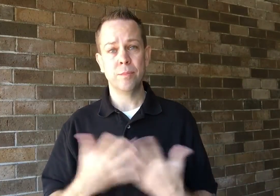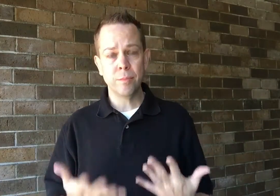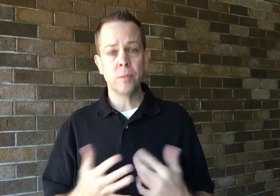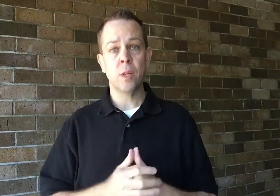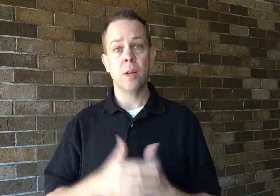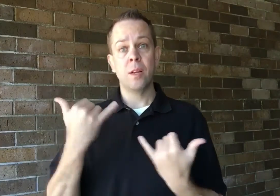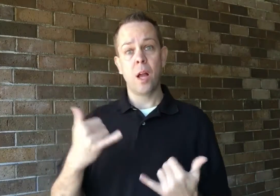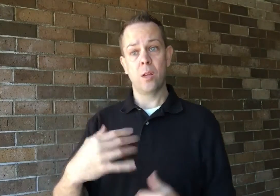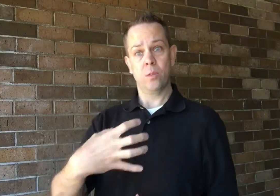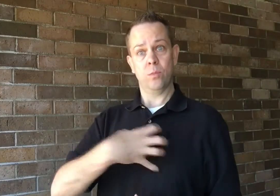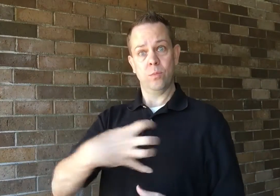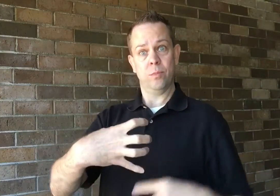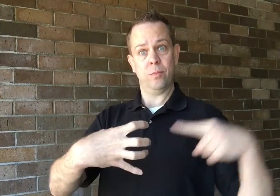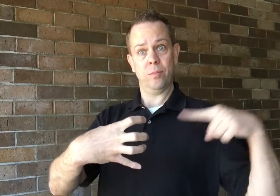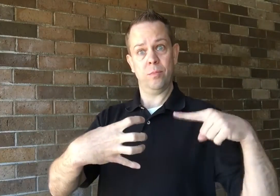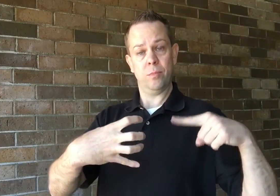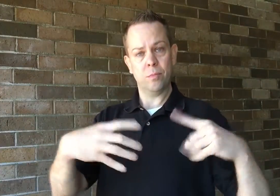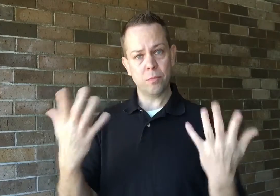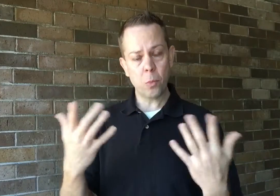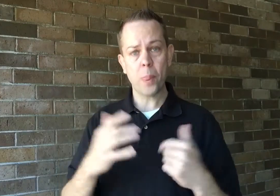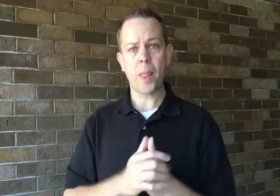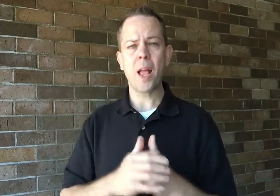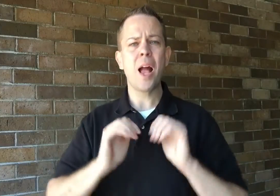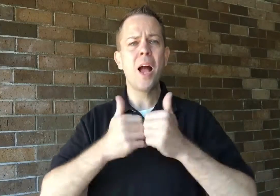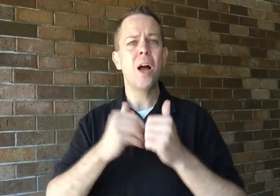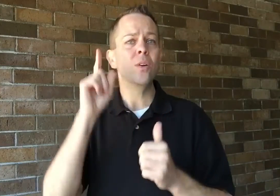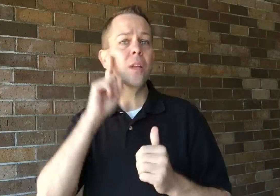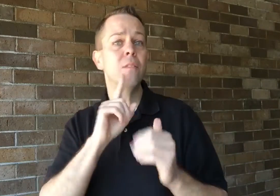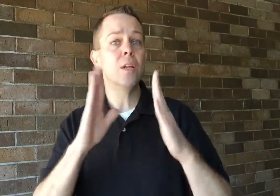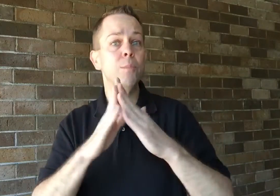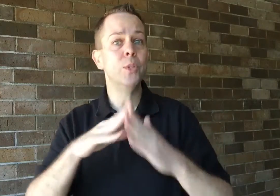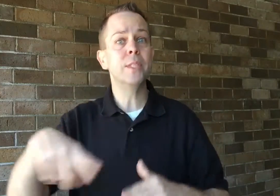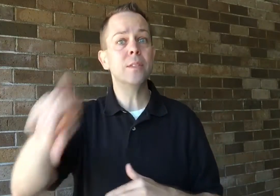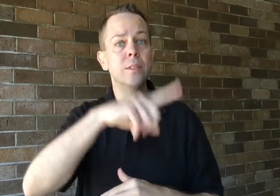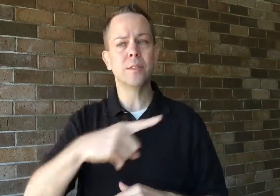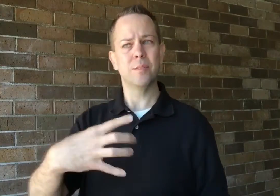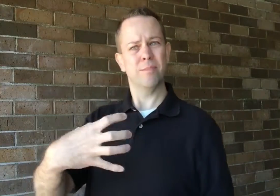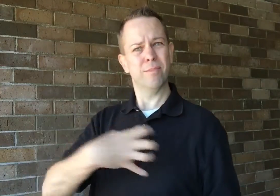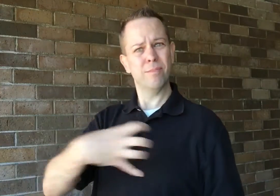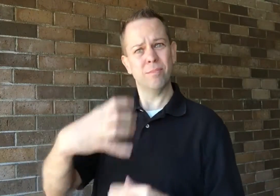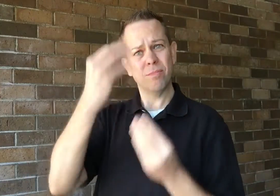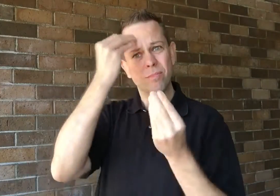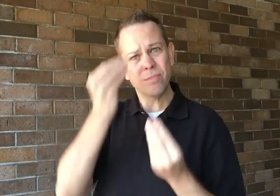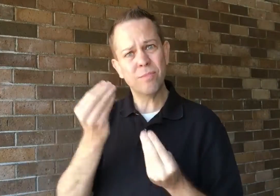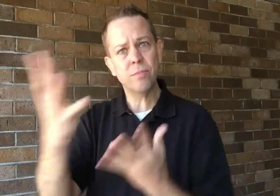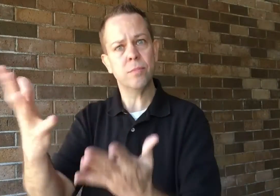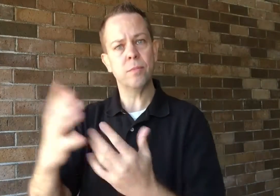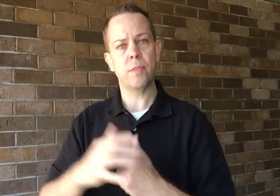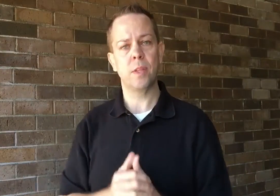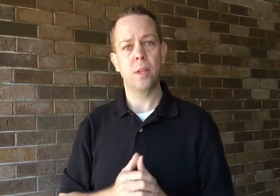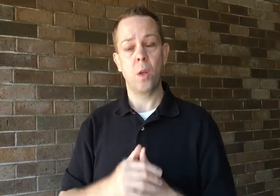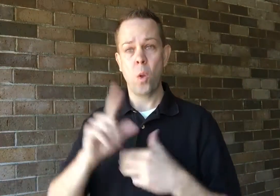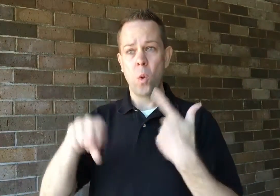Those are the complaints; how do we as a Deaf community let our complaints be known?